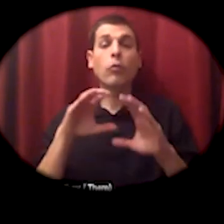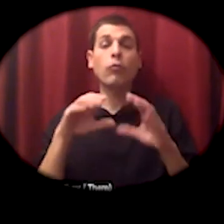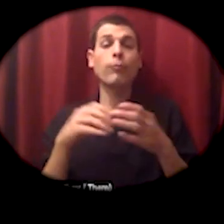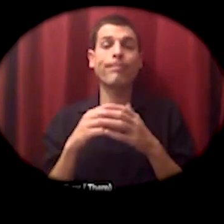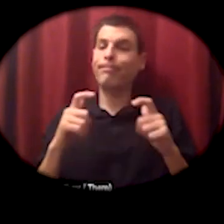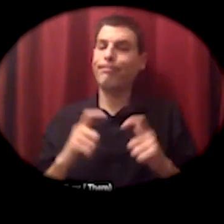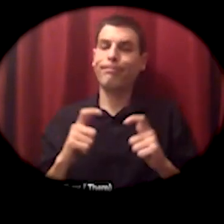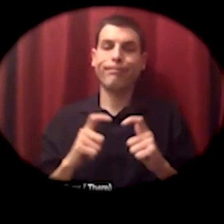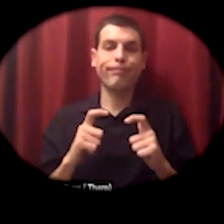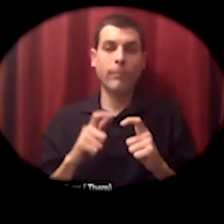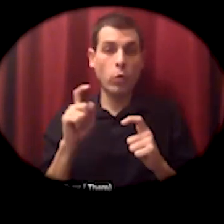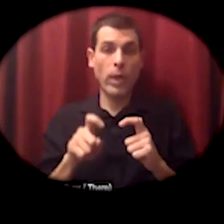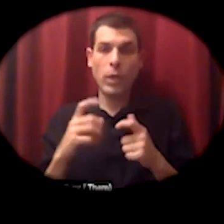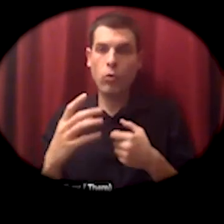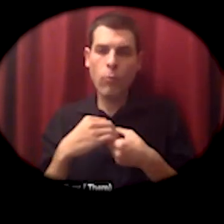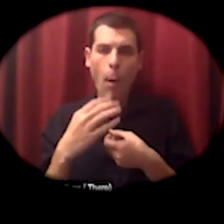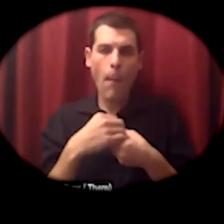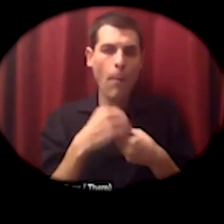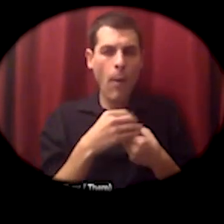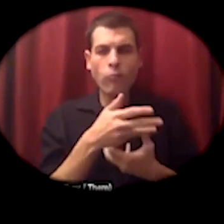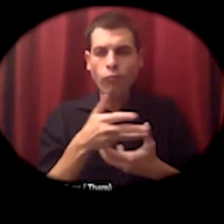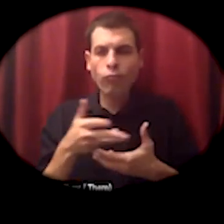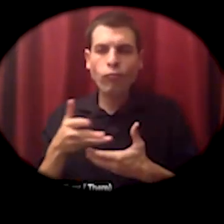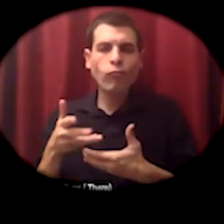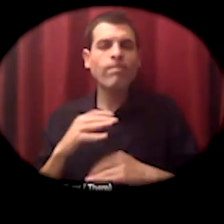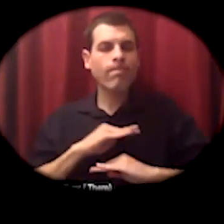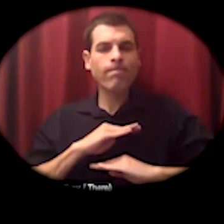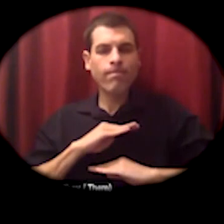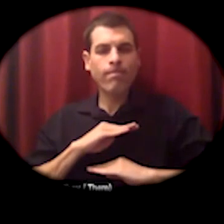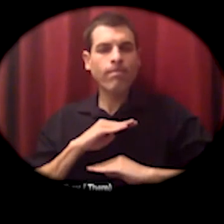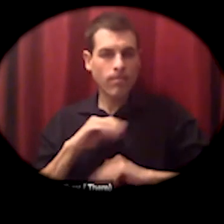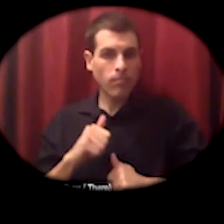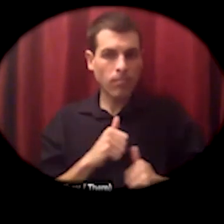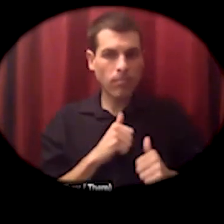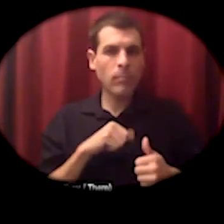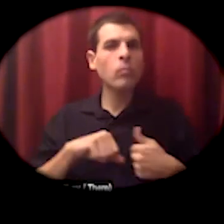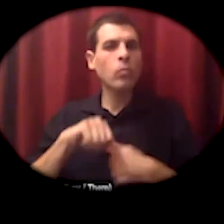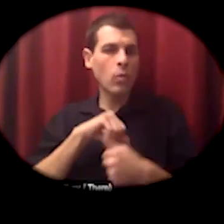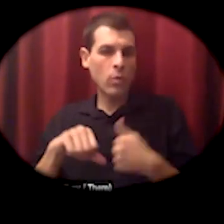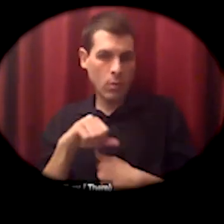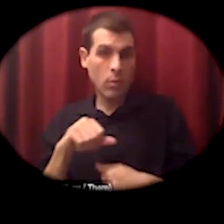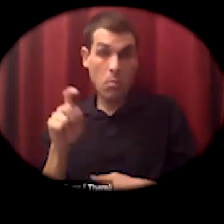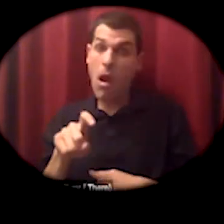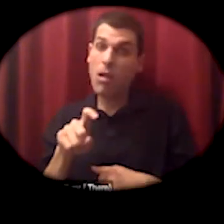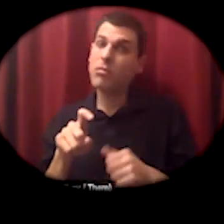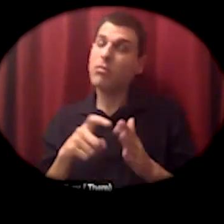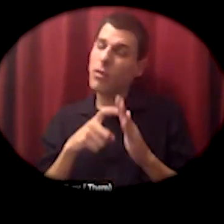actively participating in a cooperative or a collective um an easy version of one